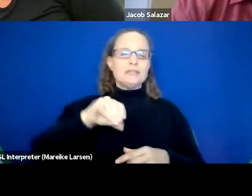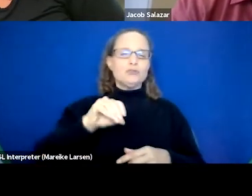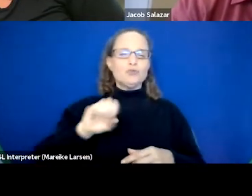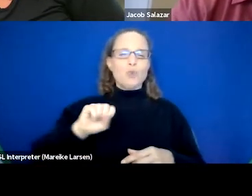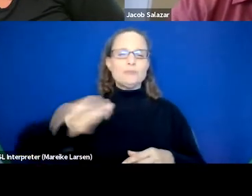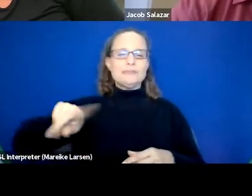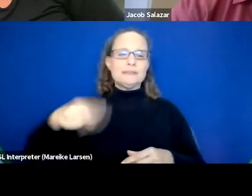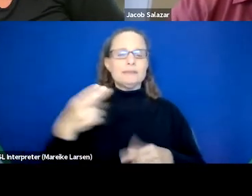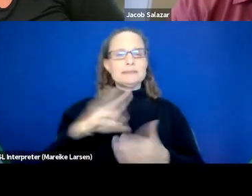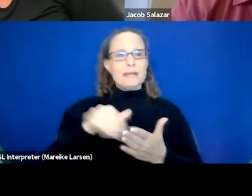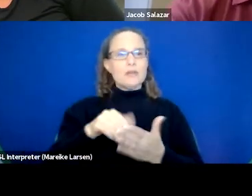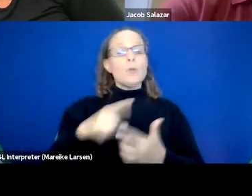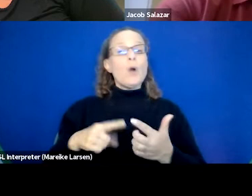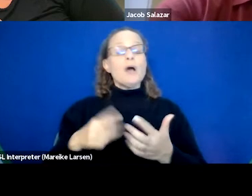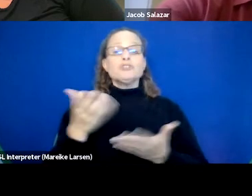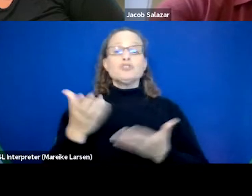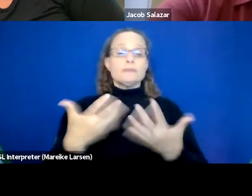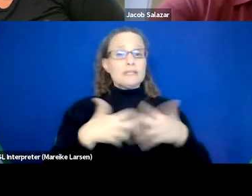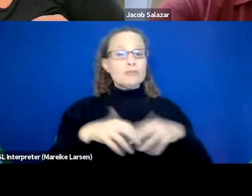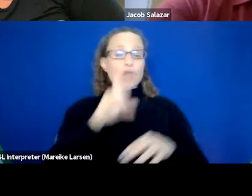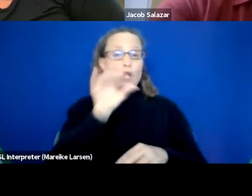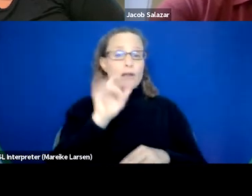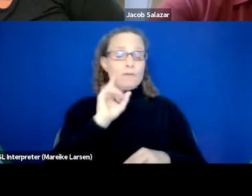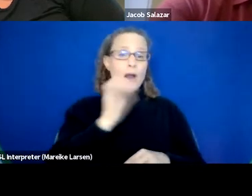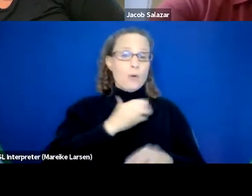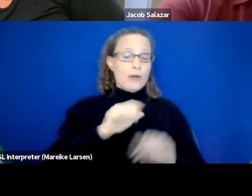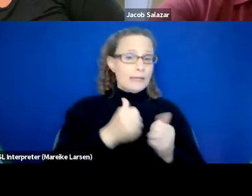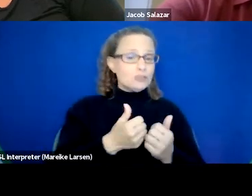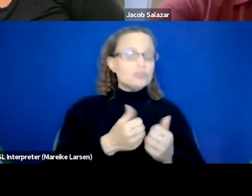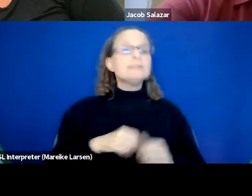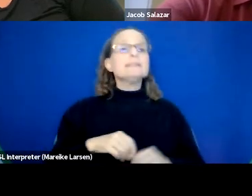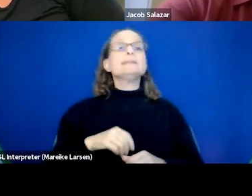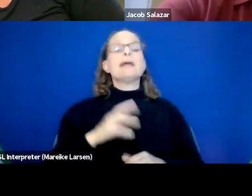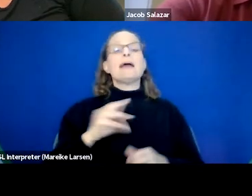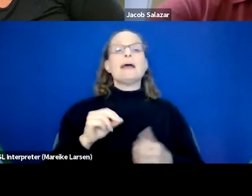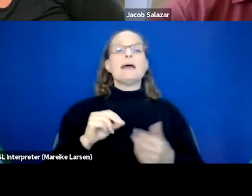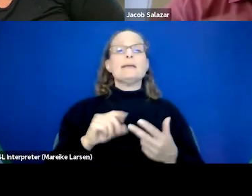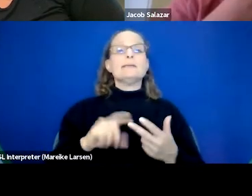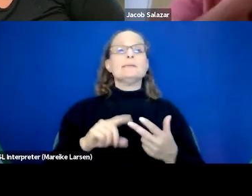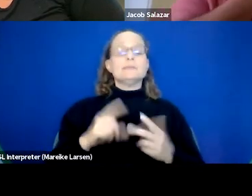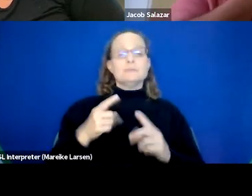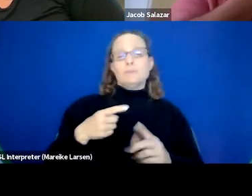What service integration looks like for our agencies, for our agency, I should say, and specifically what that looks like